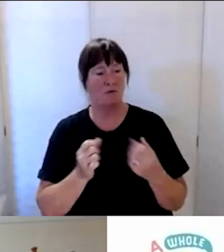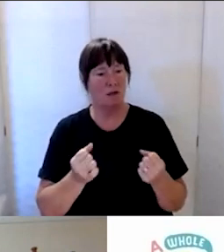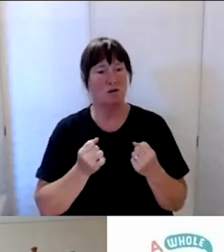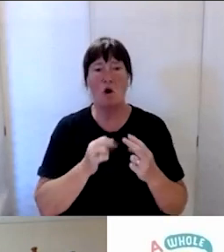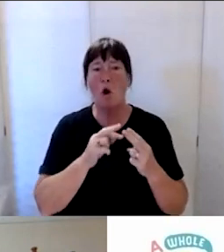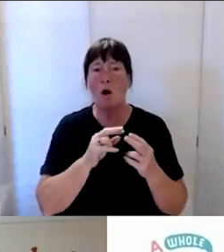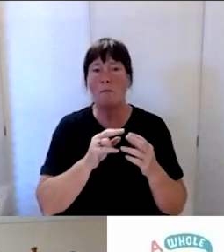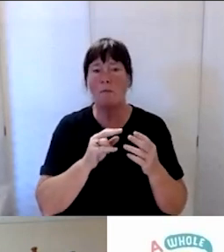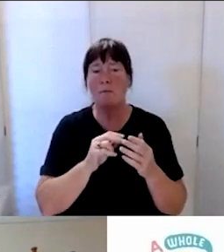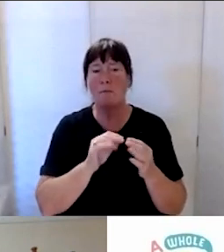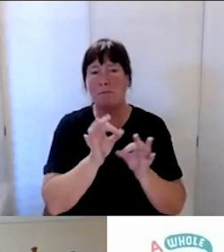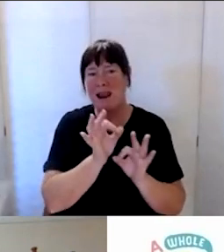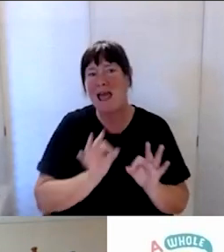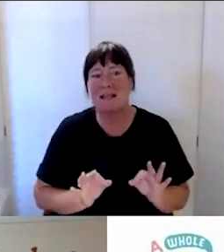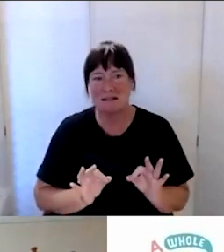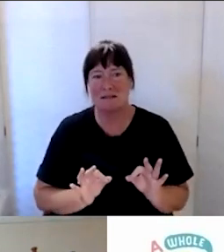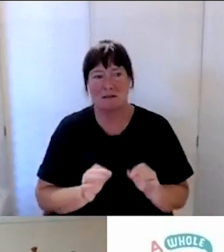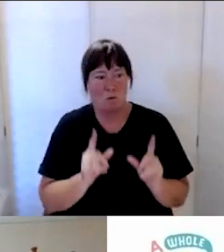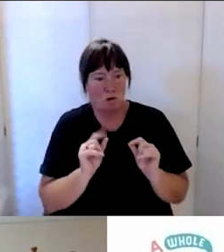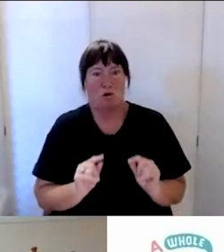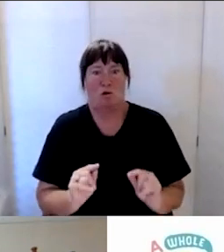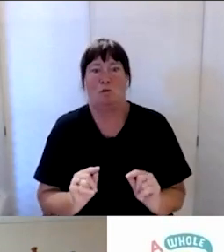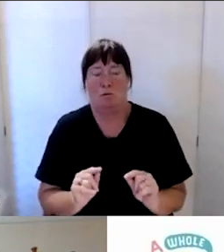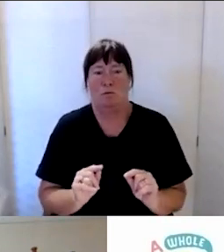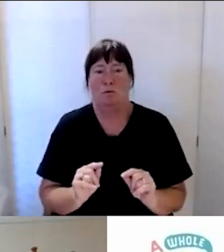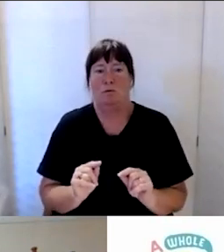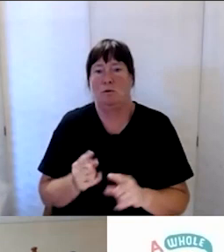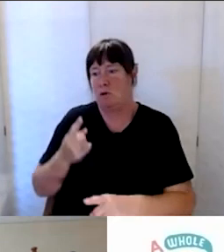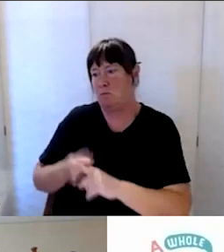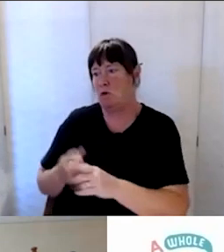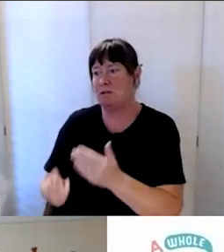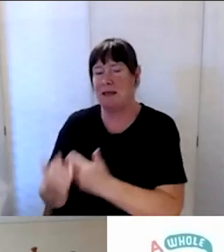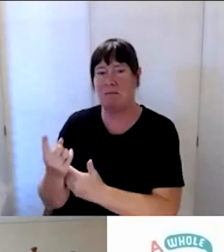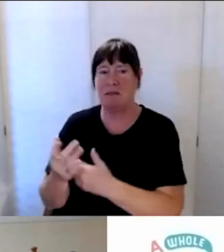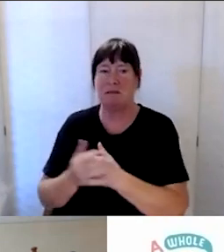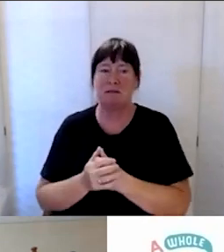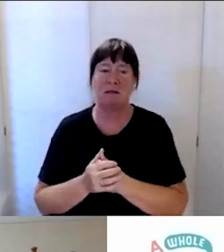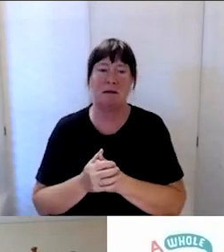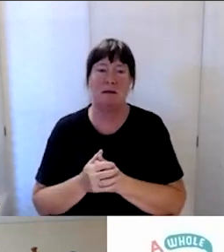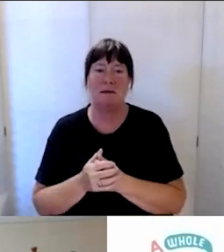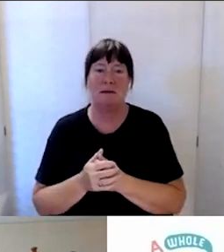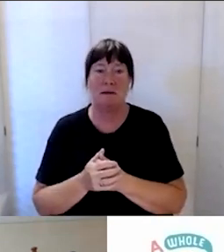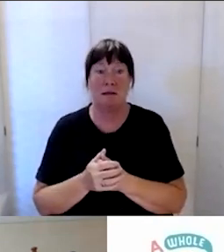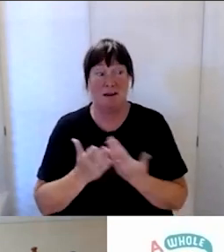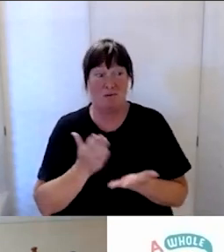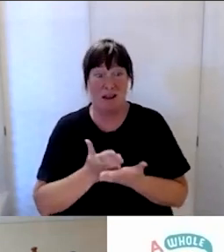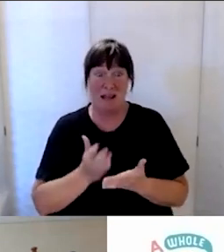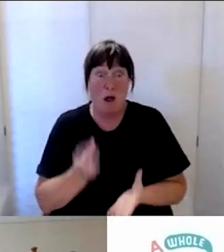as to what happens in these emergencies, and I think we’re learning more and more each time.